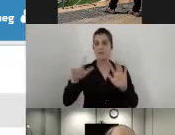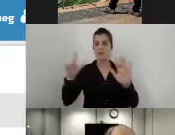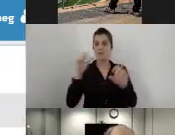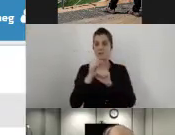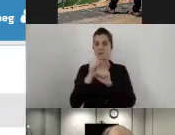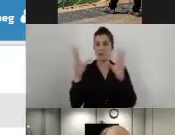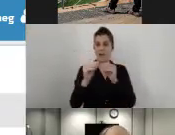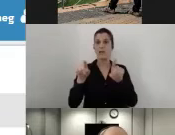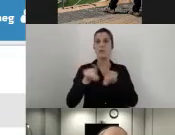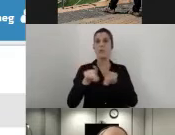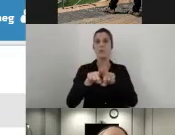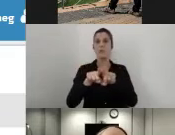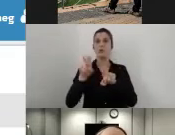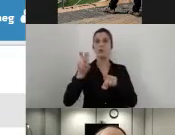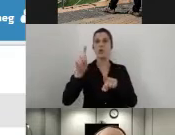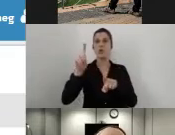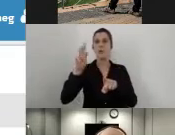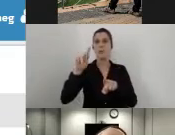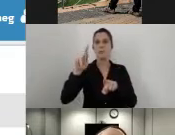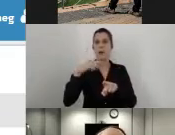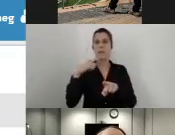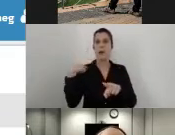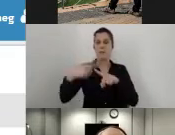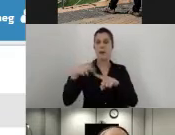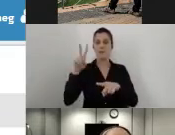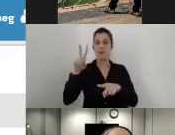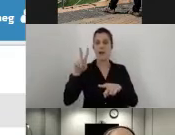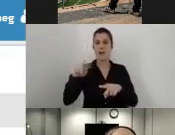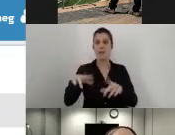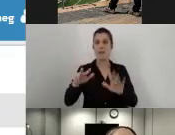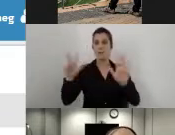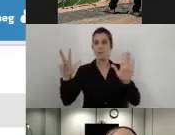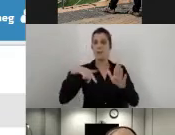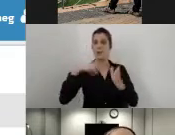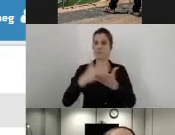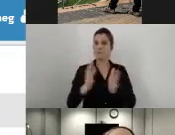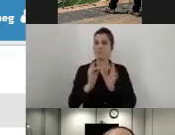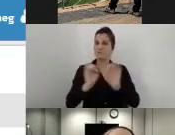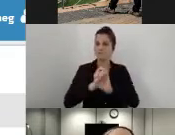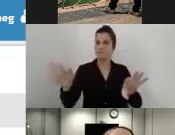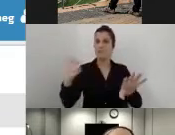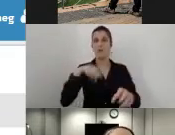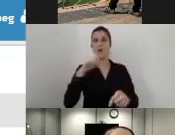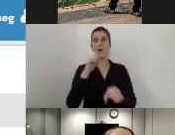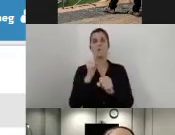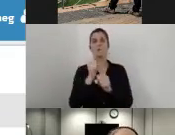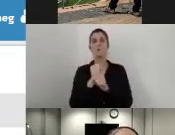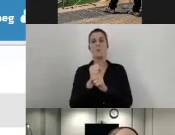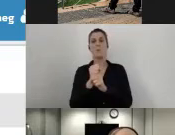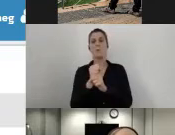since 2018, we are online and we are working with our clients.